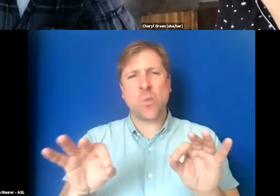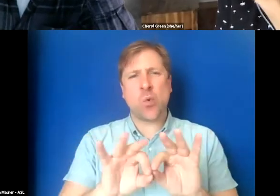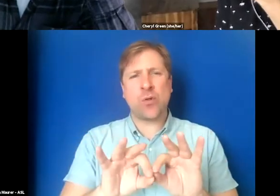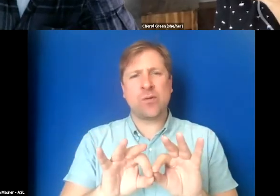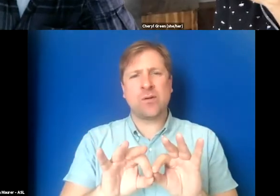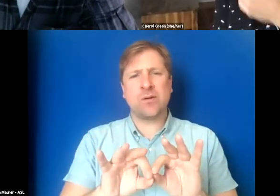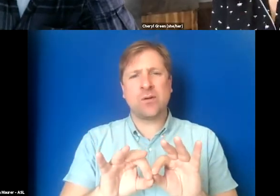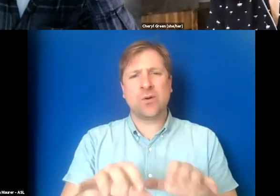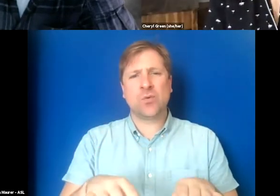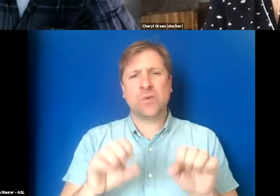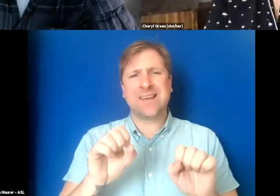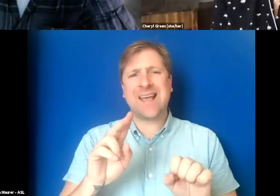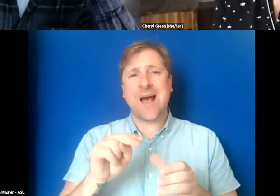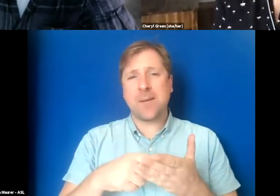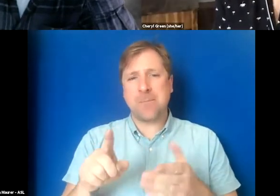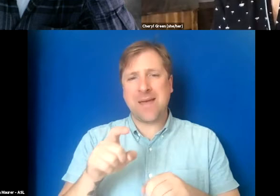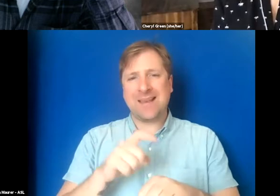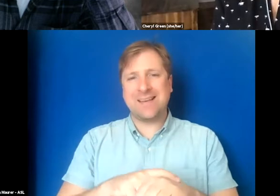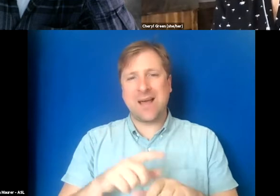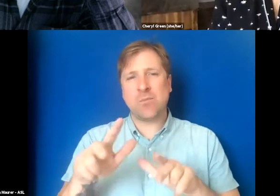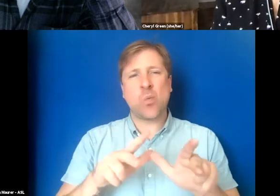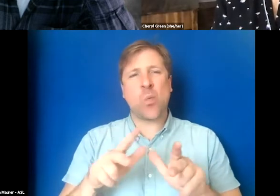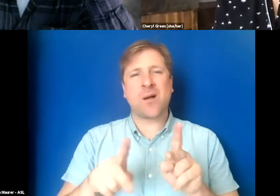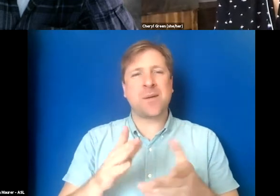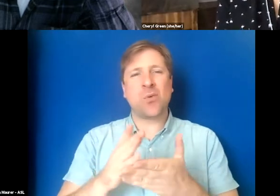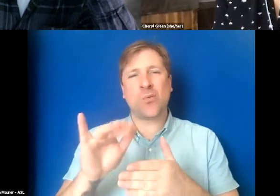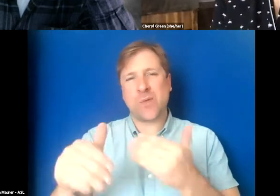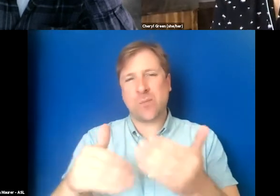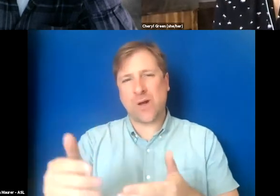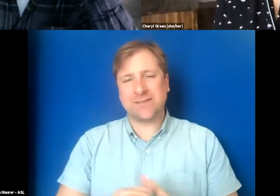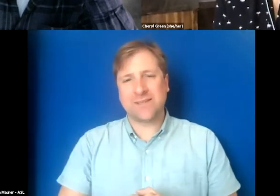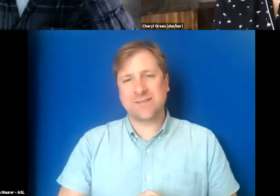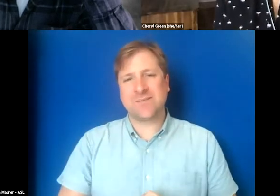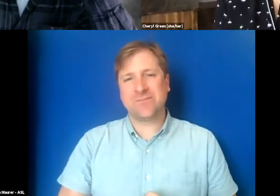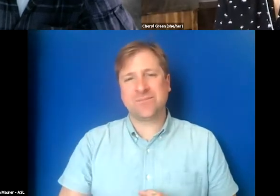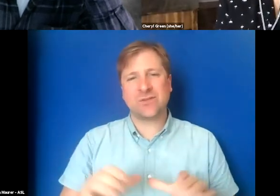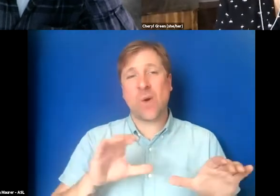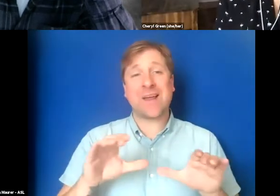to take unpaid time to walk people through the process. So I do customer service.